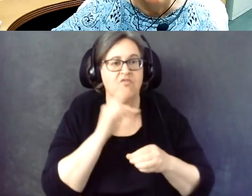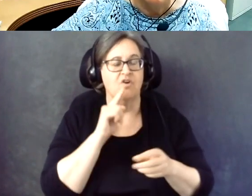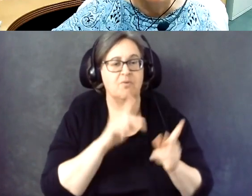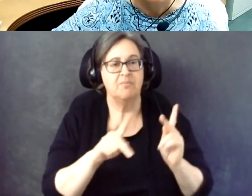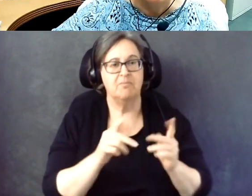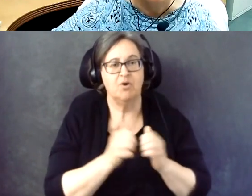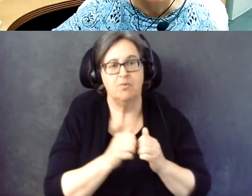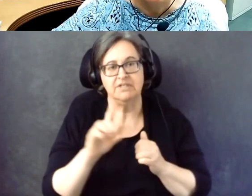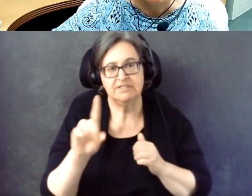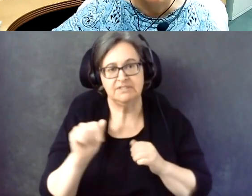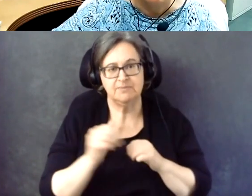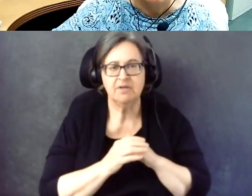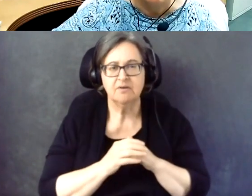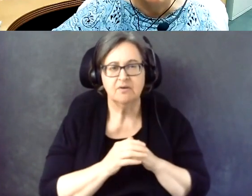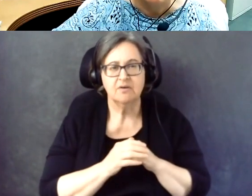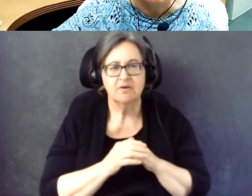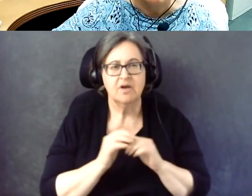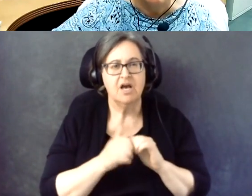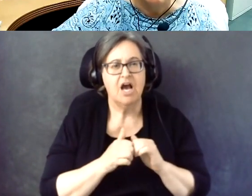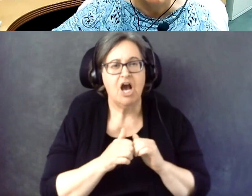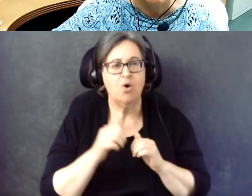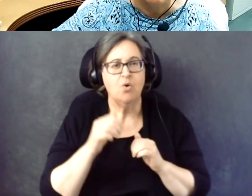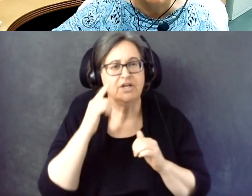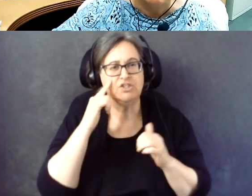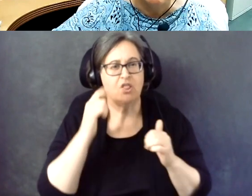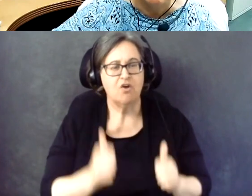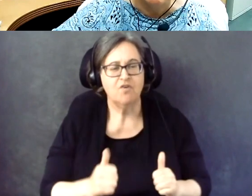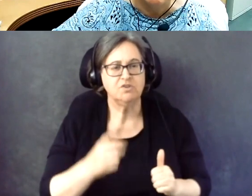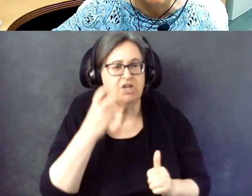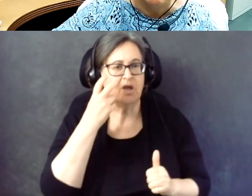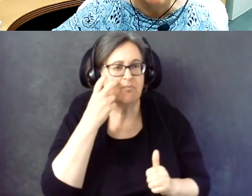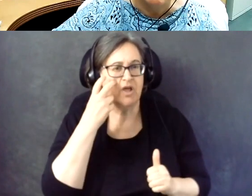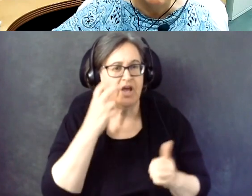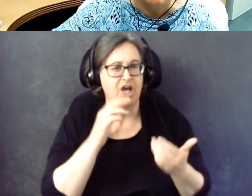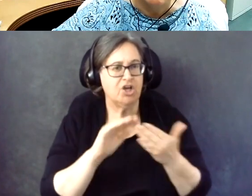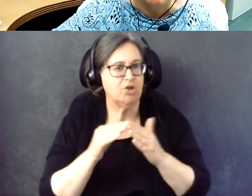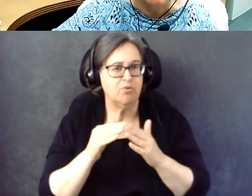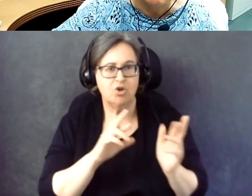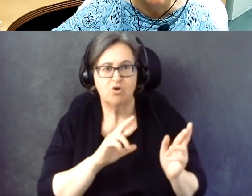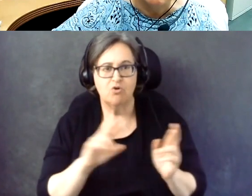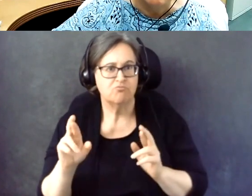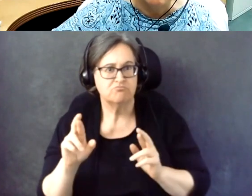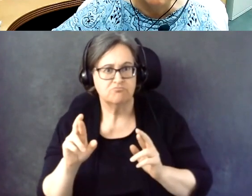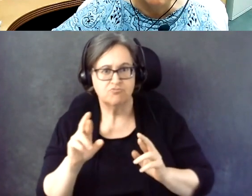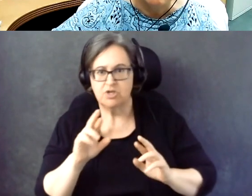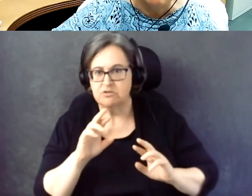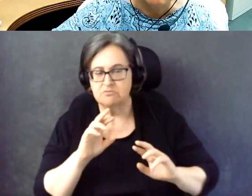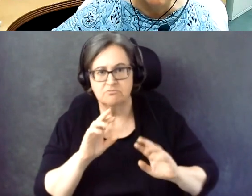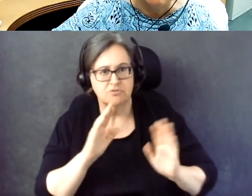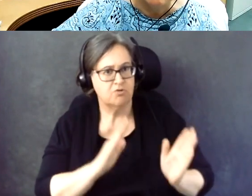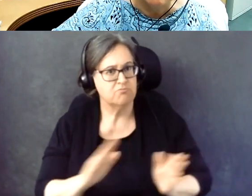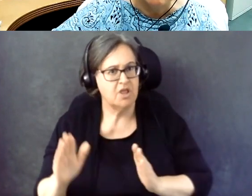How is the low-vision blind community planning to respond to those voter suppression laws